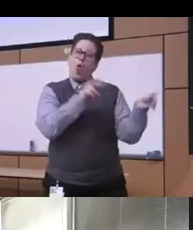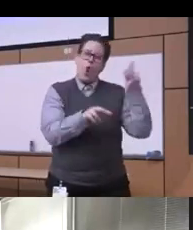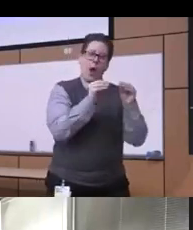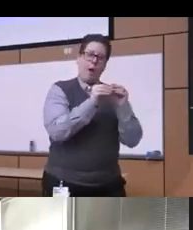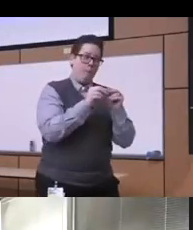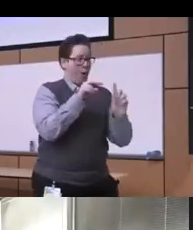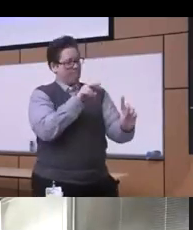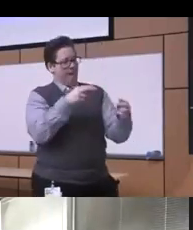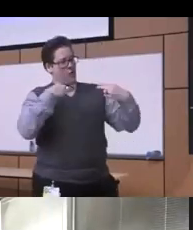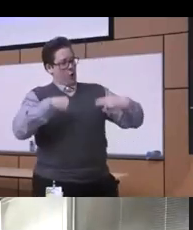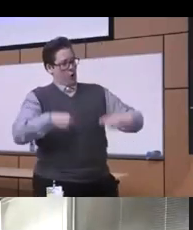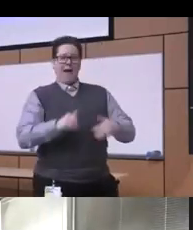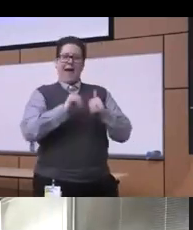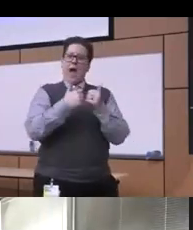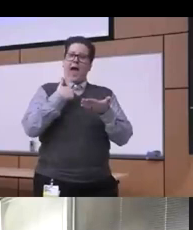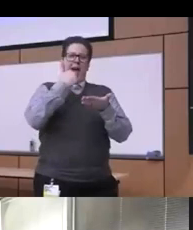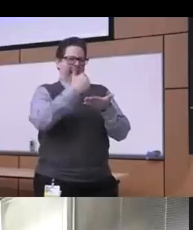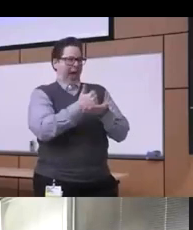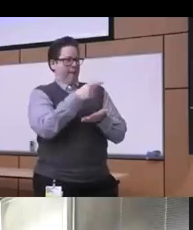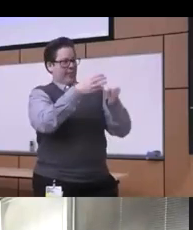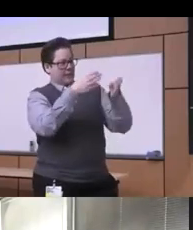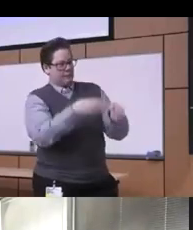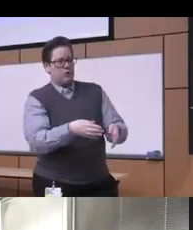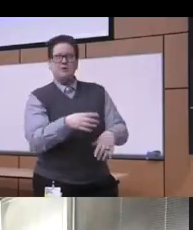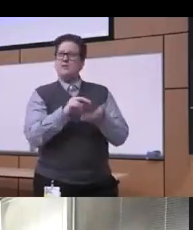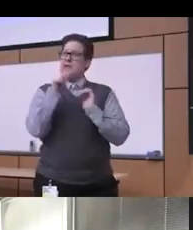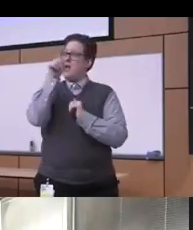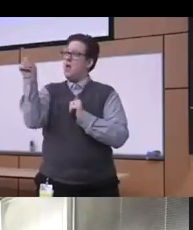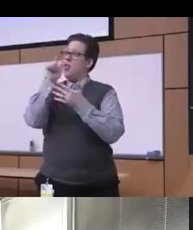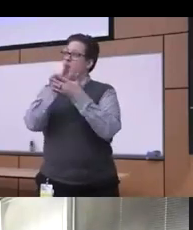know what could we do to really change all these policies that have dehumanized